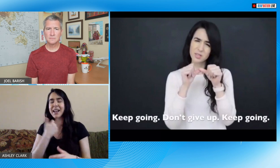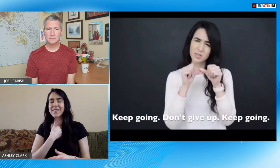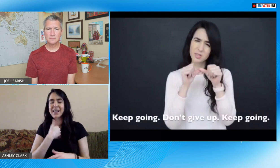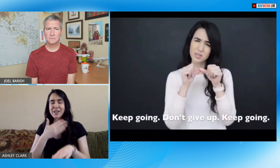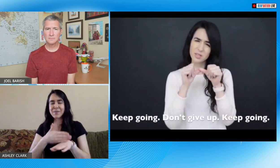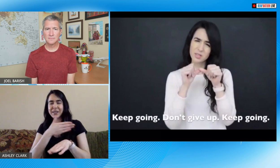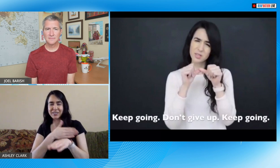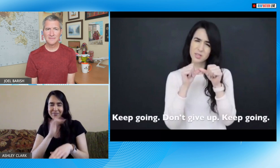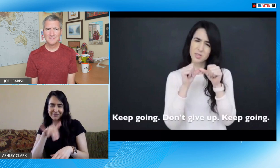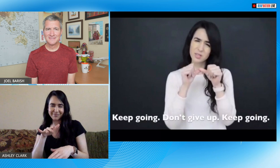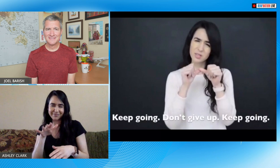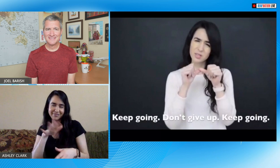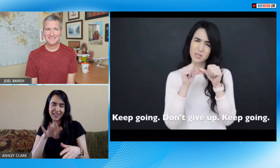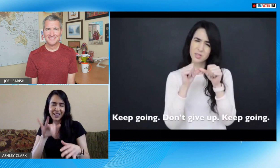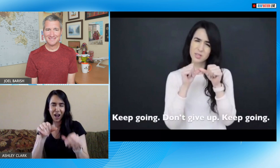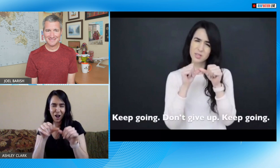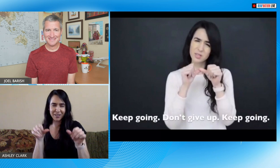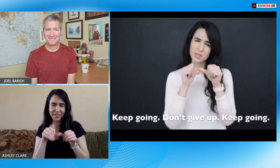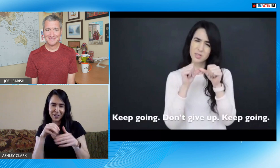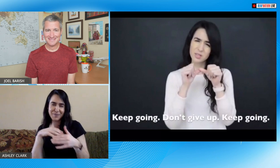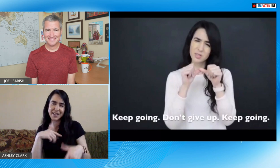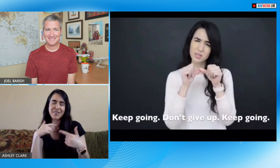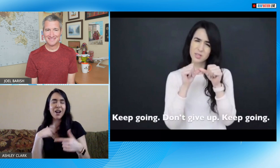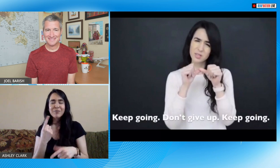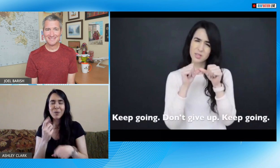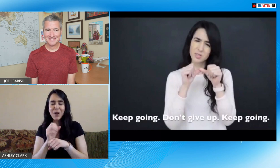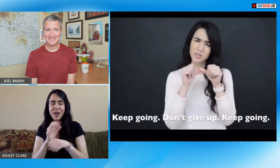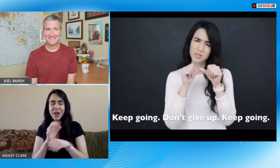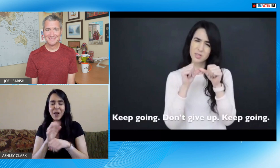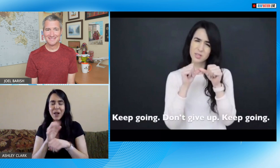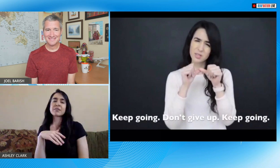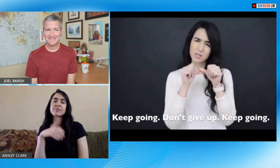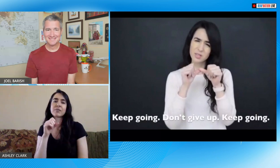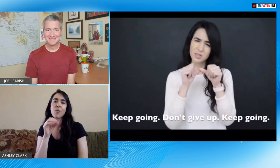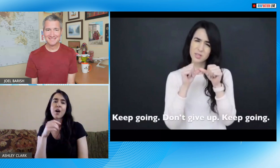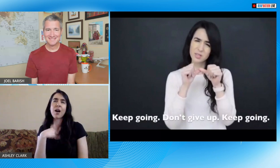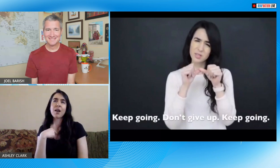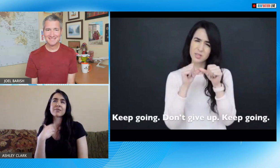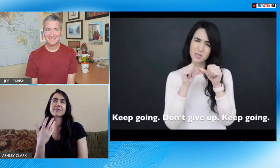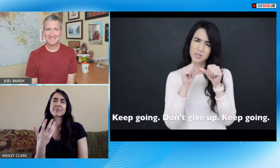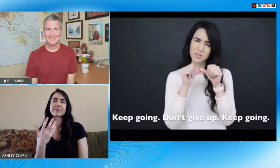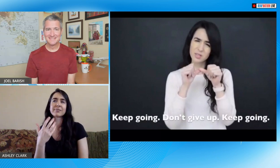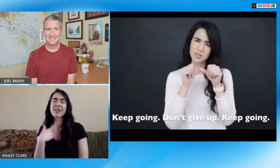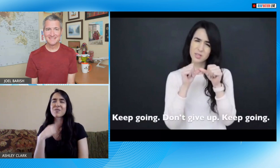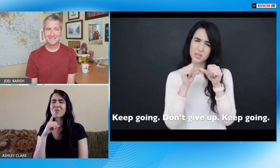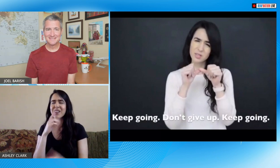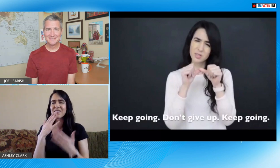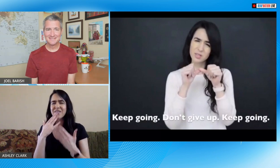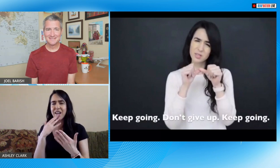my own life so that was the point of this post it's an area of my life that I